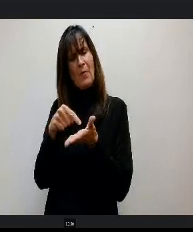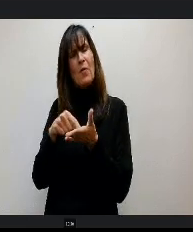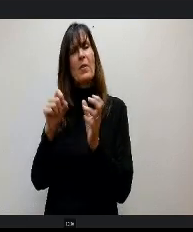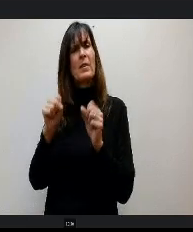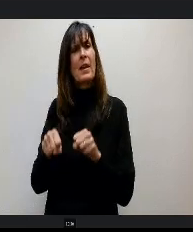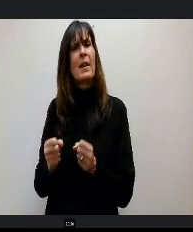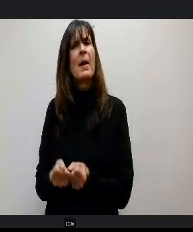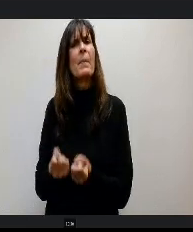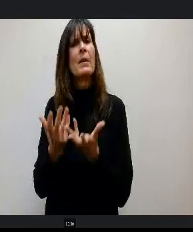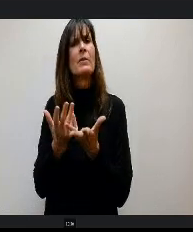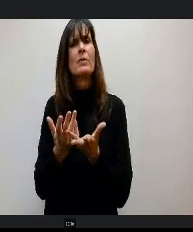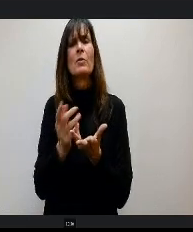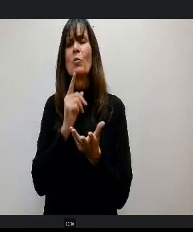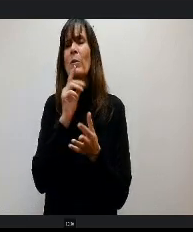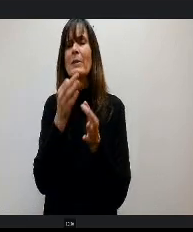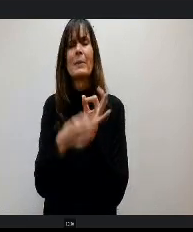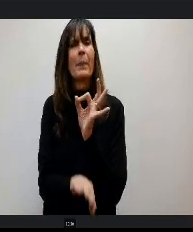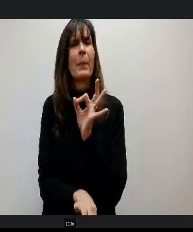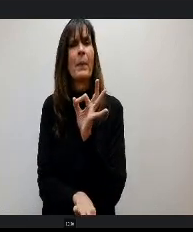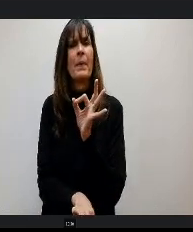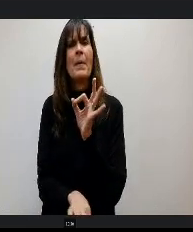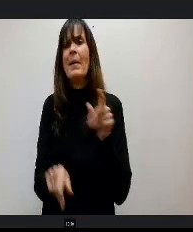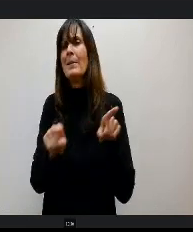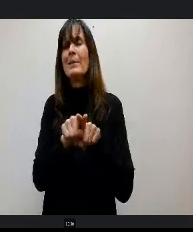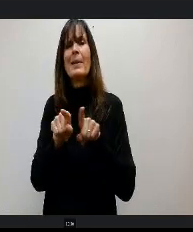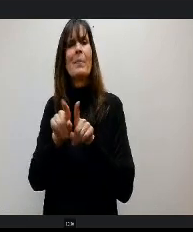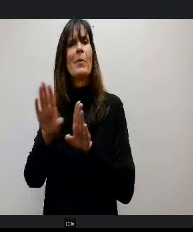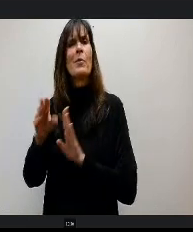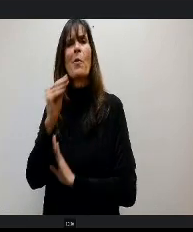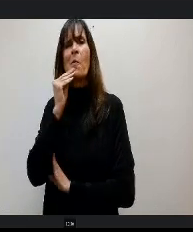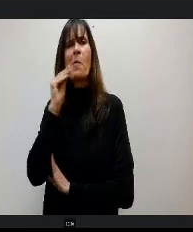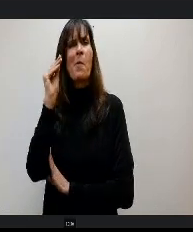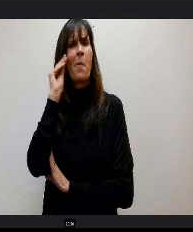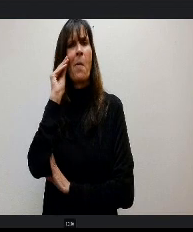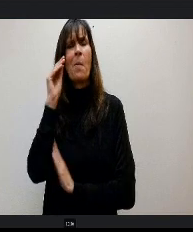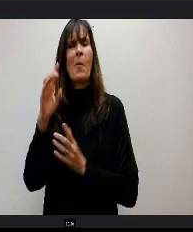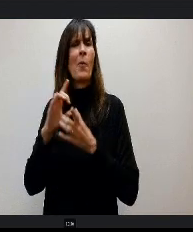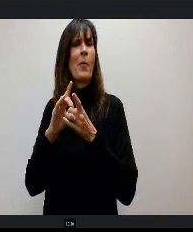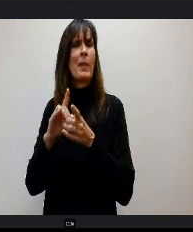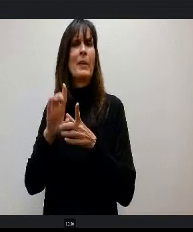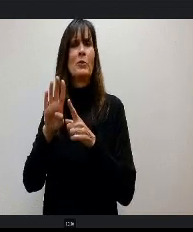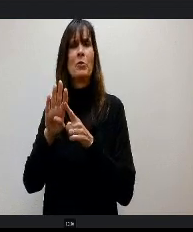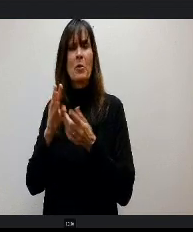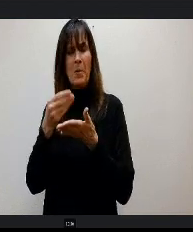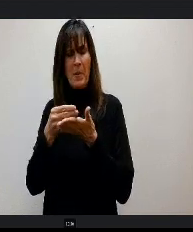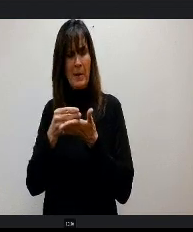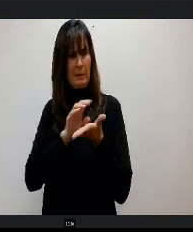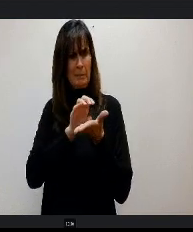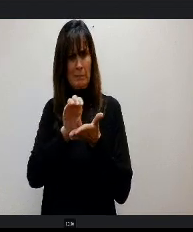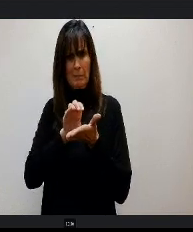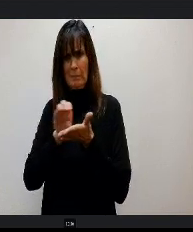that simple. It's no different than you do in your own household when you think about how you are allocating the funds that come in